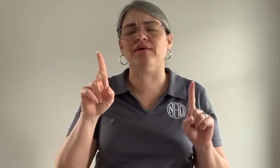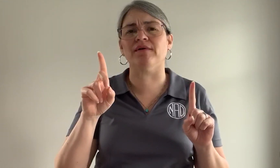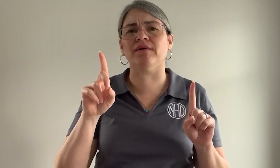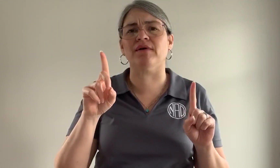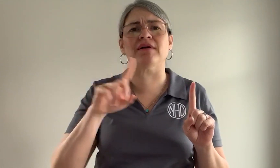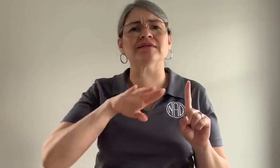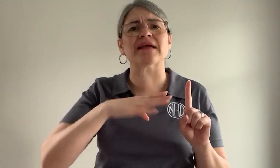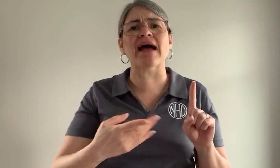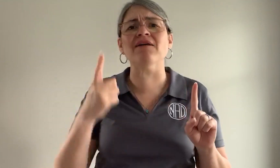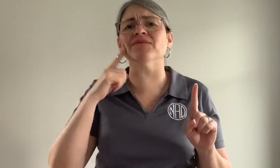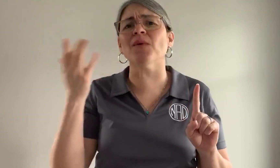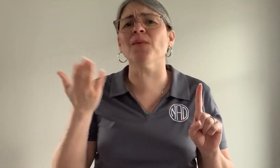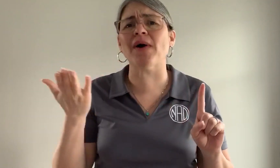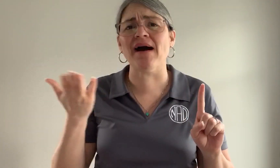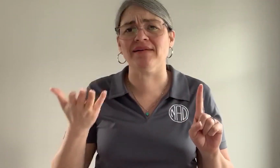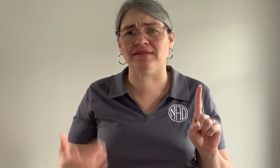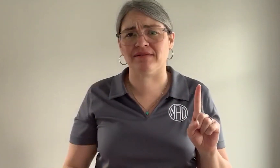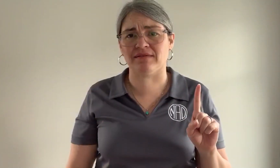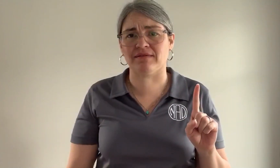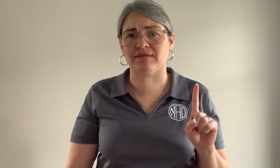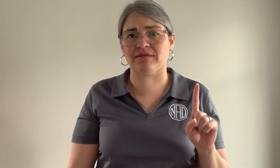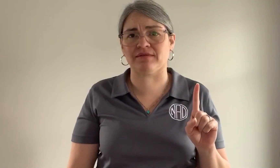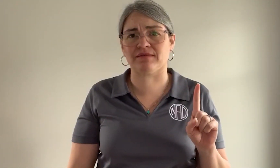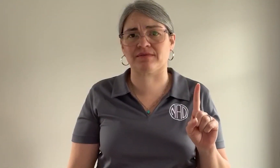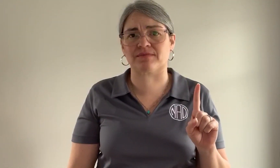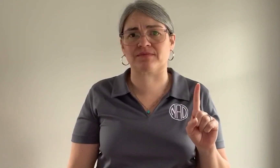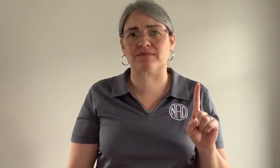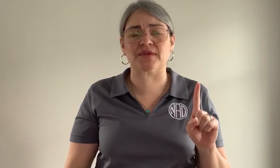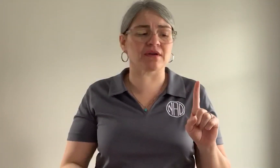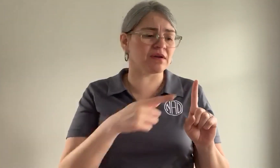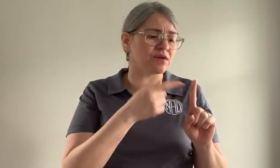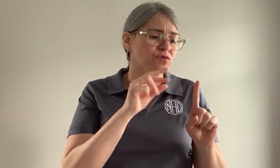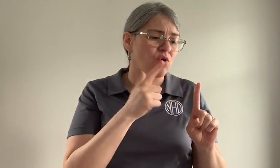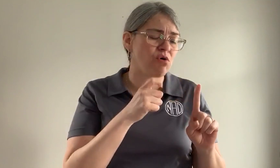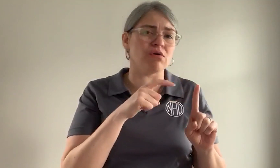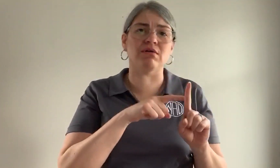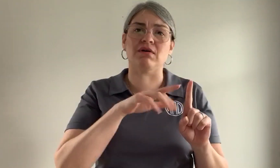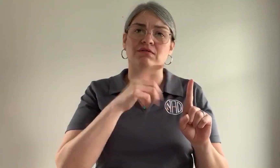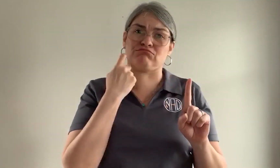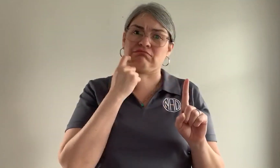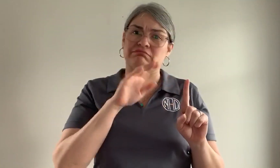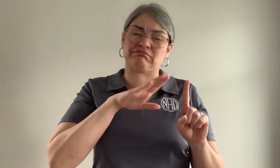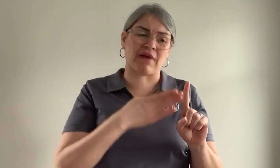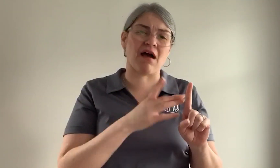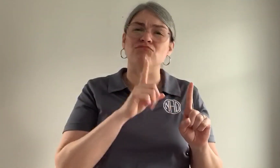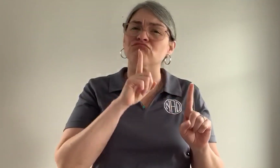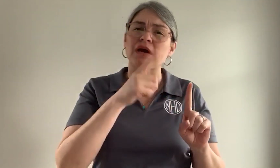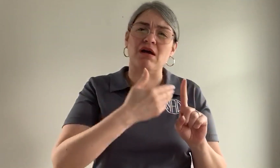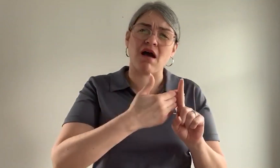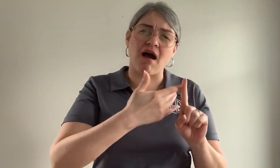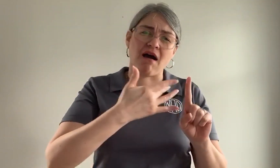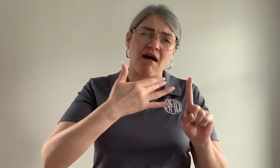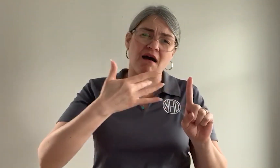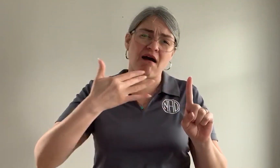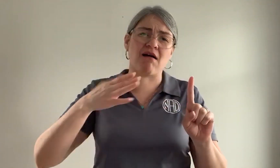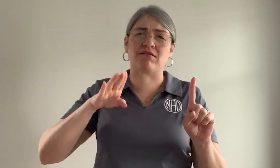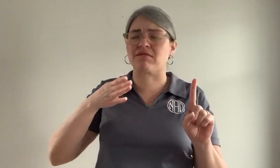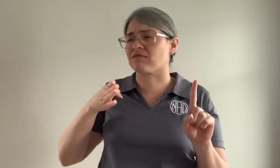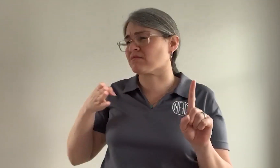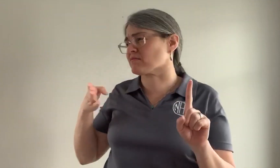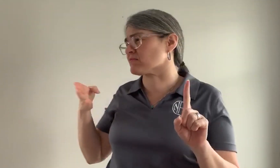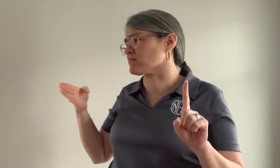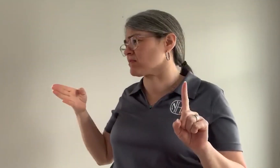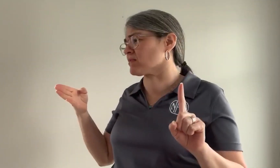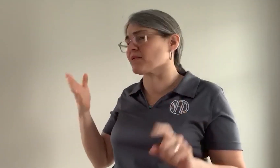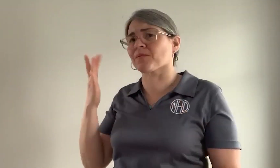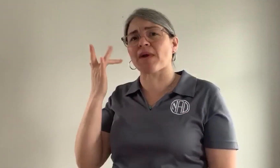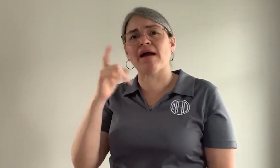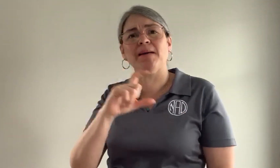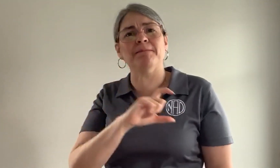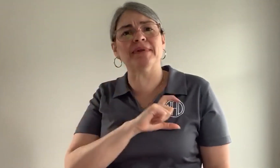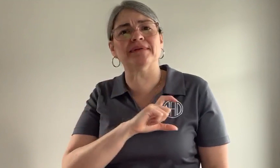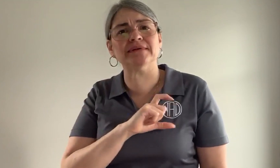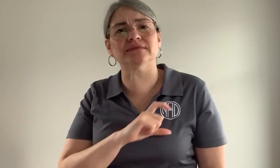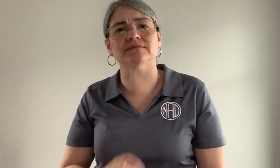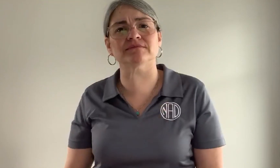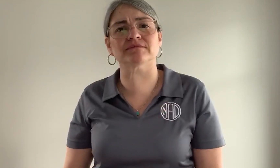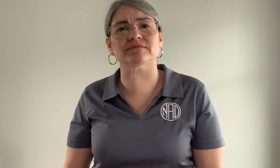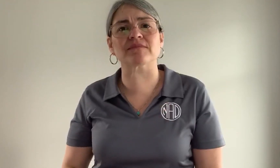We recognize that Mr. Floyd is only the latest in a long line of Black deaths at the hands of police officers.